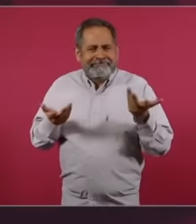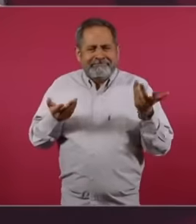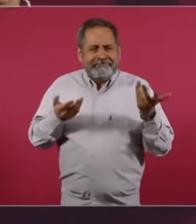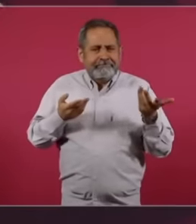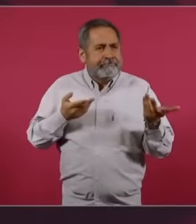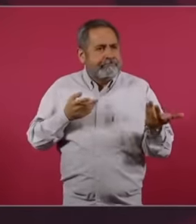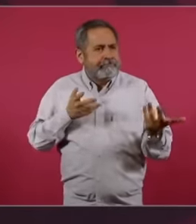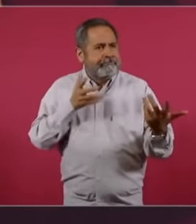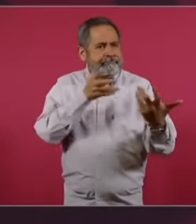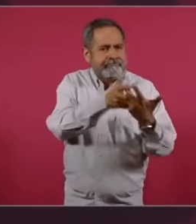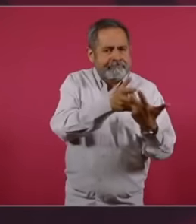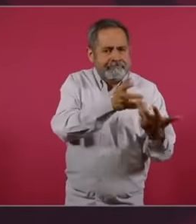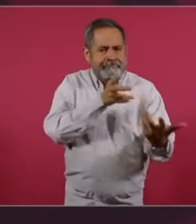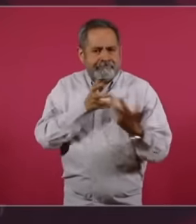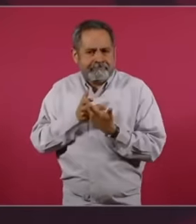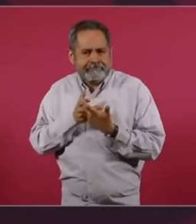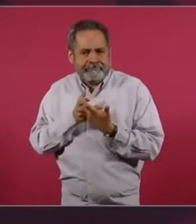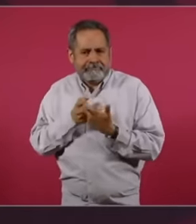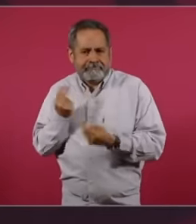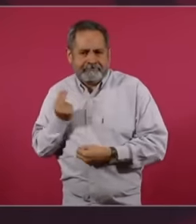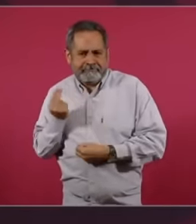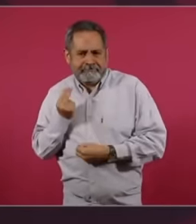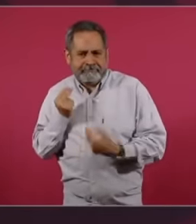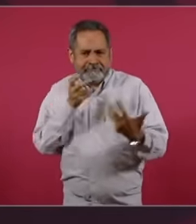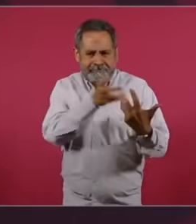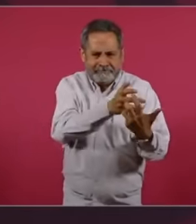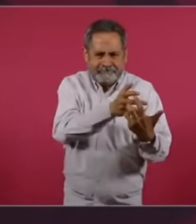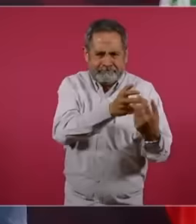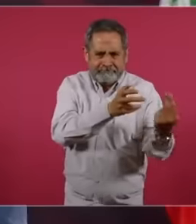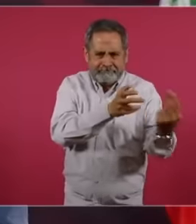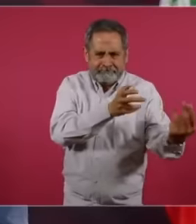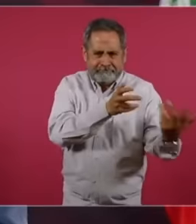implement ourselves